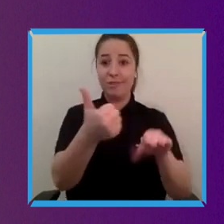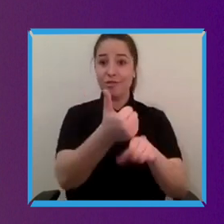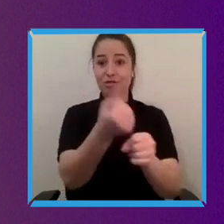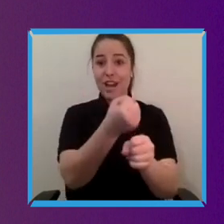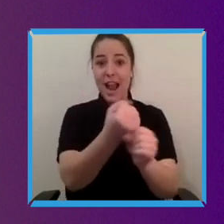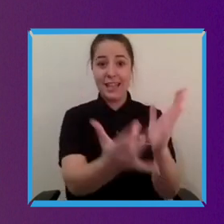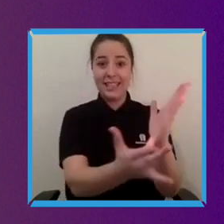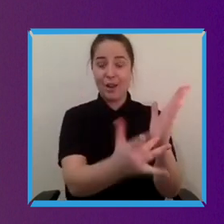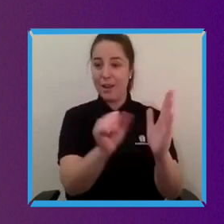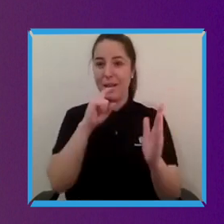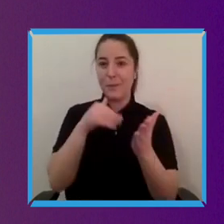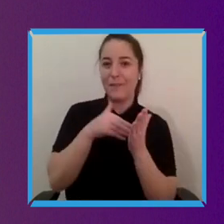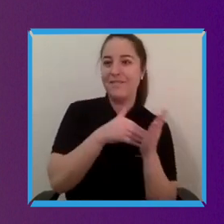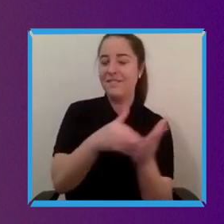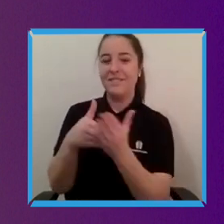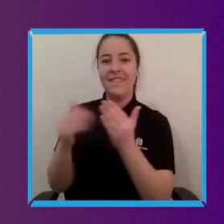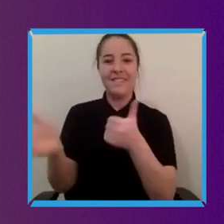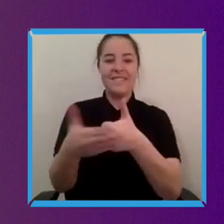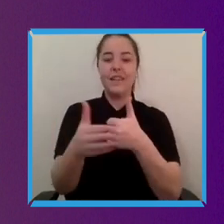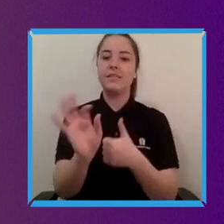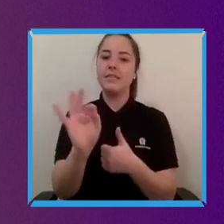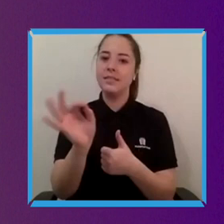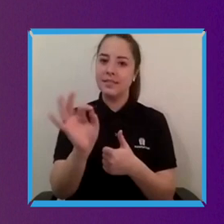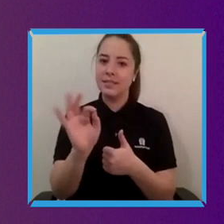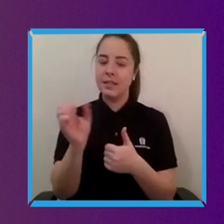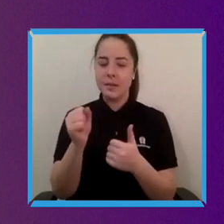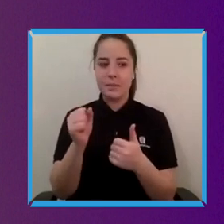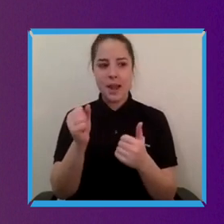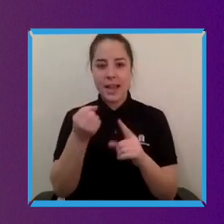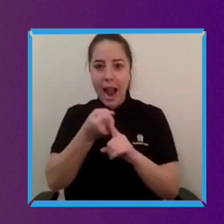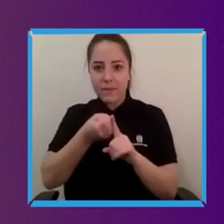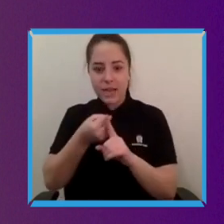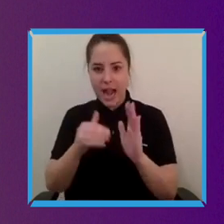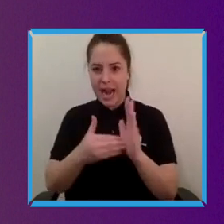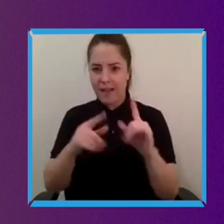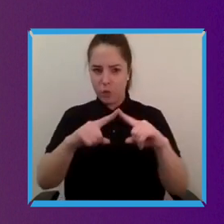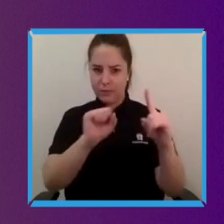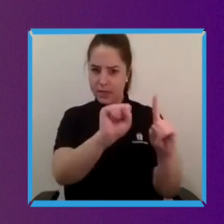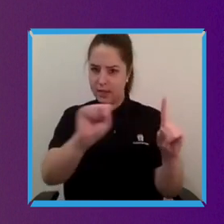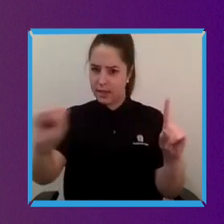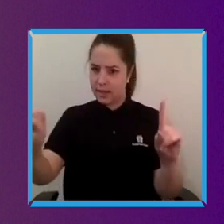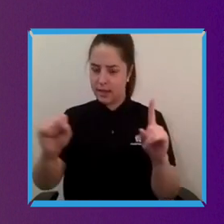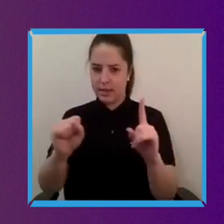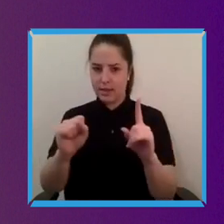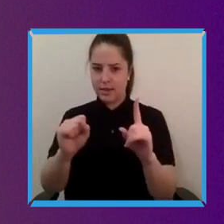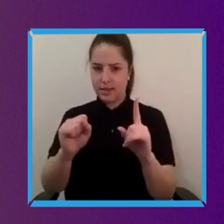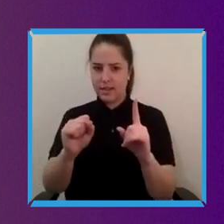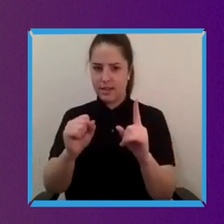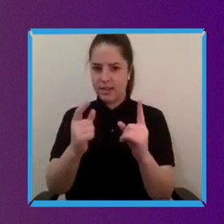guys can be a really important platform for for facilitating that advocacy and then I think